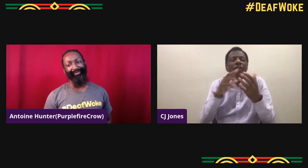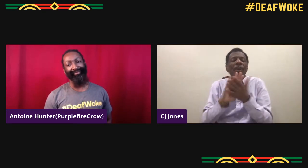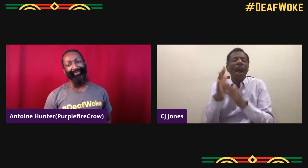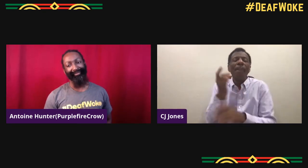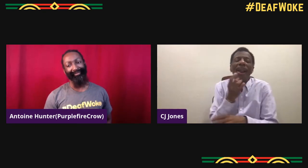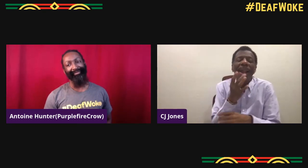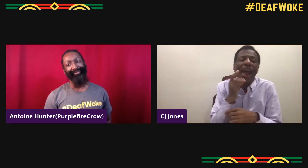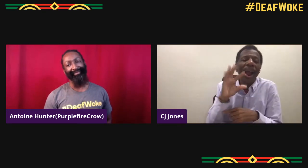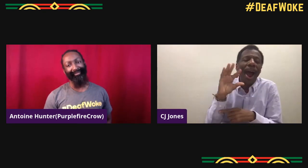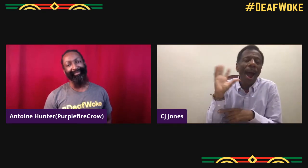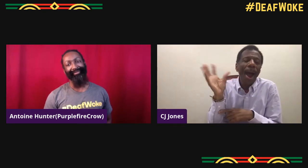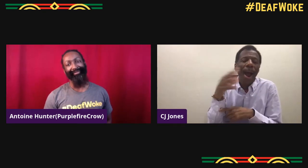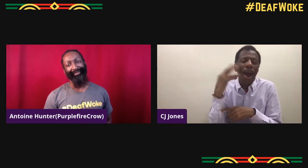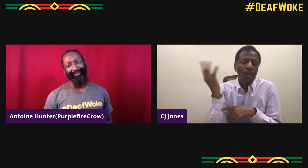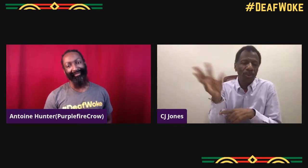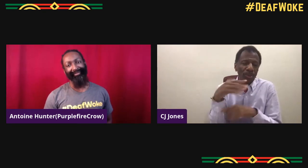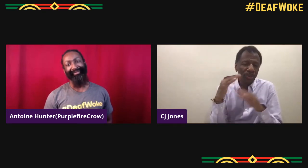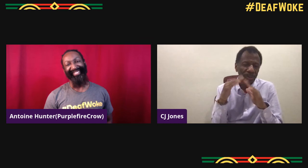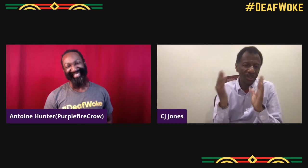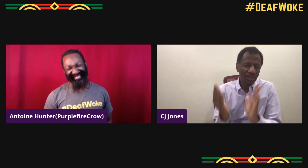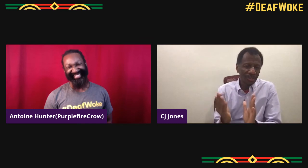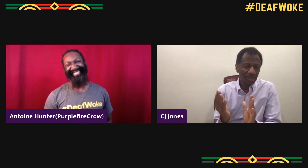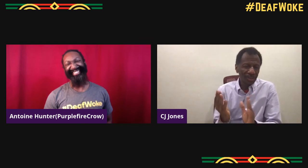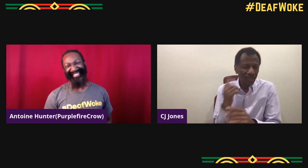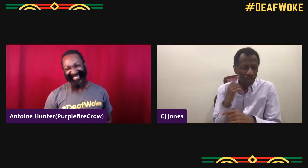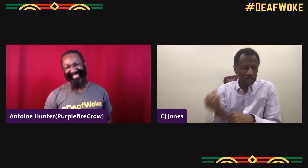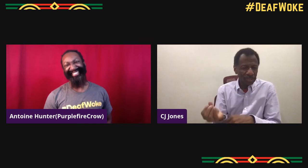For me, I want it to be that spotlight.